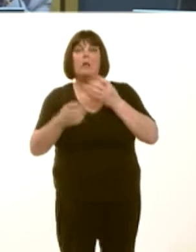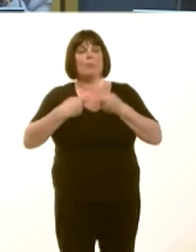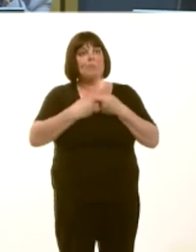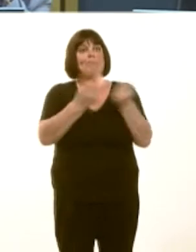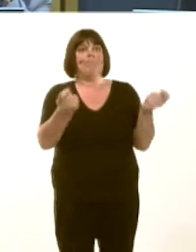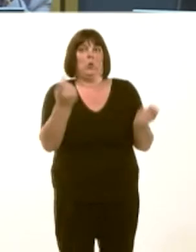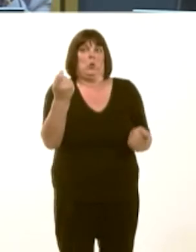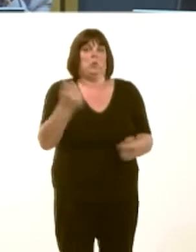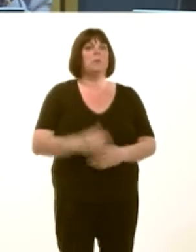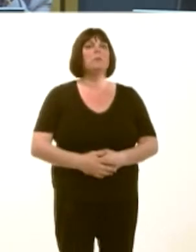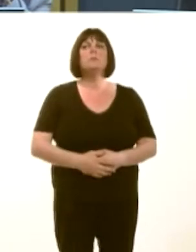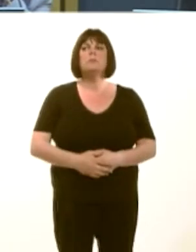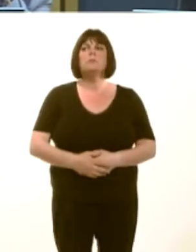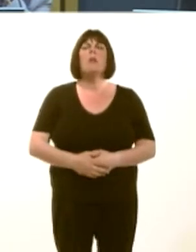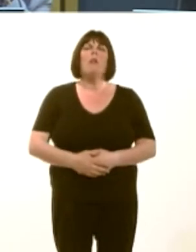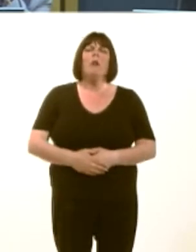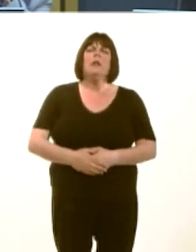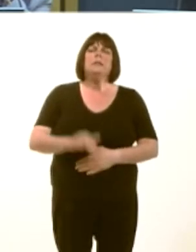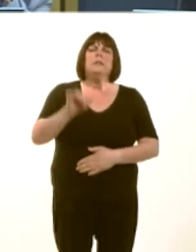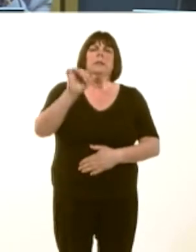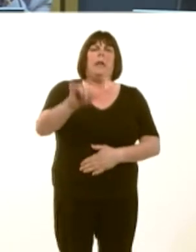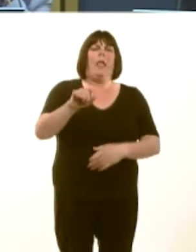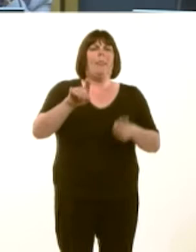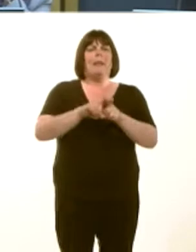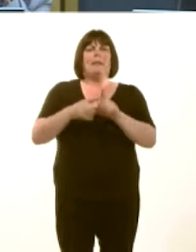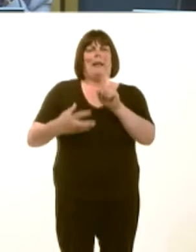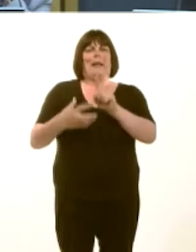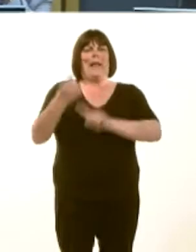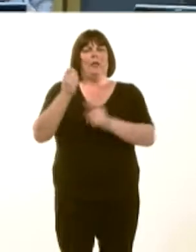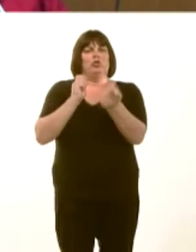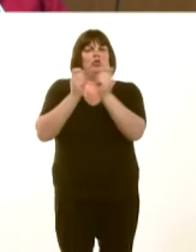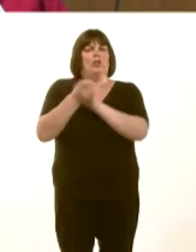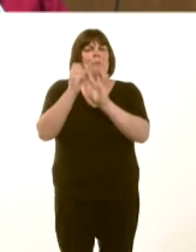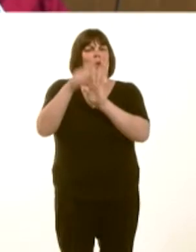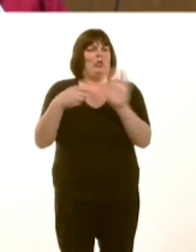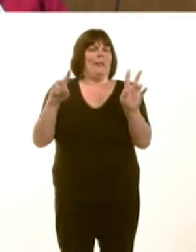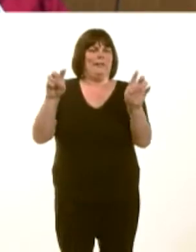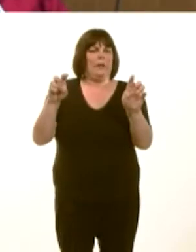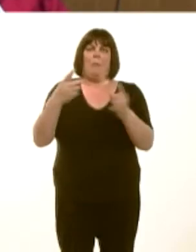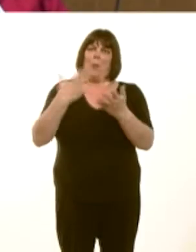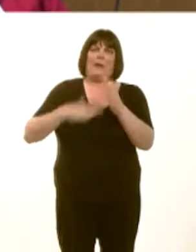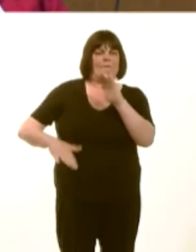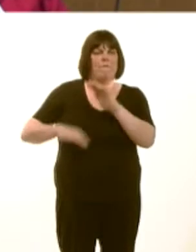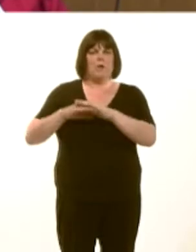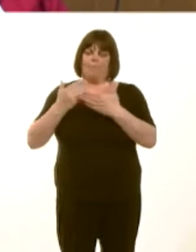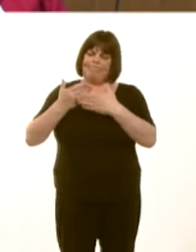What I can say to the Member is that this is a game-changing project and it cannot be done in a half-hearted way. Itís got to be done properly. We understand that.